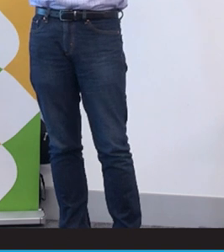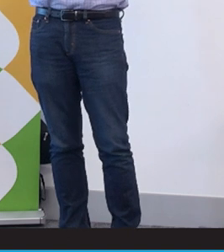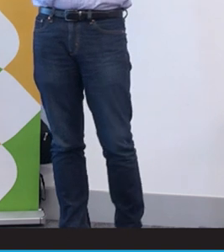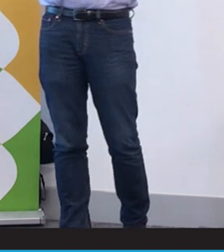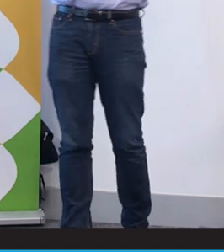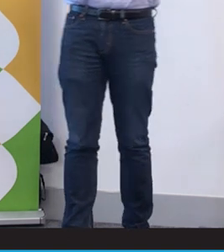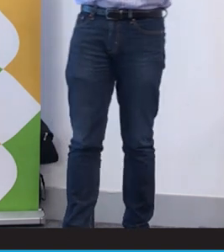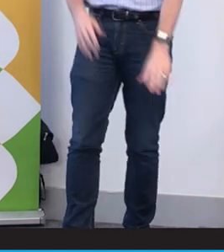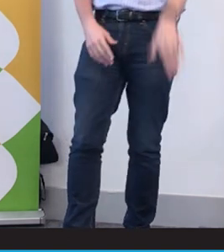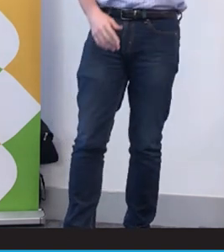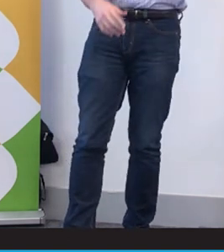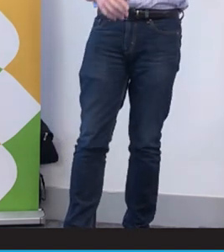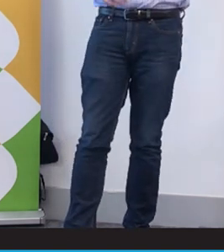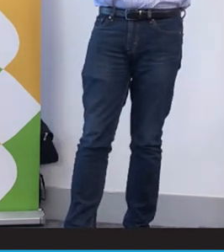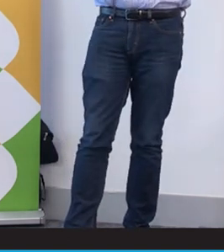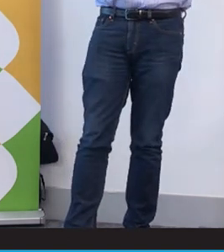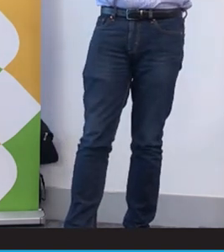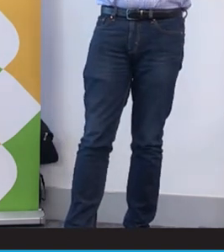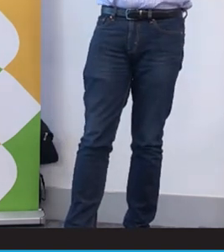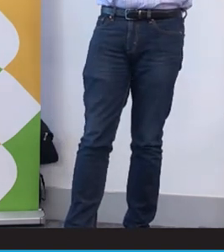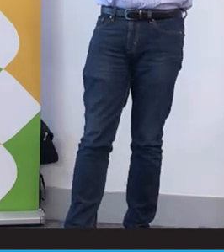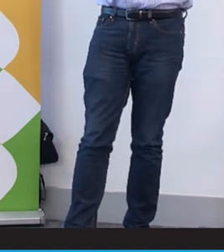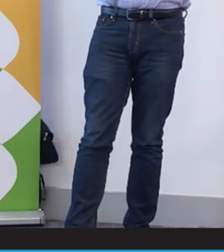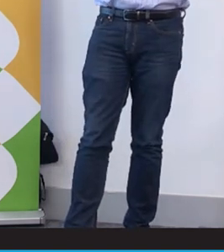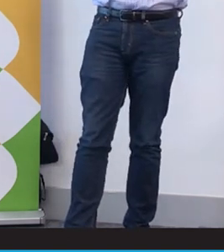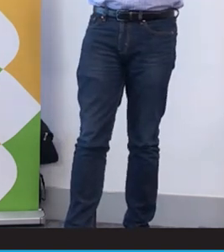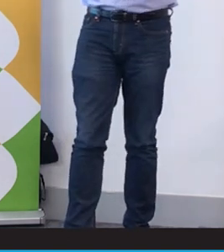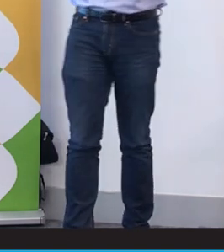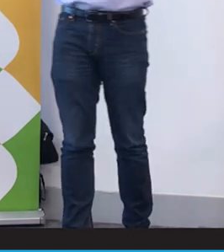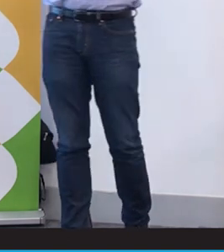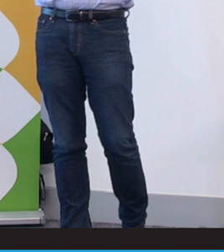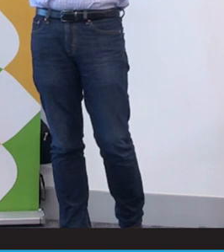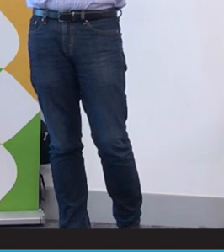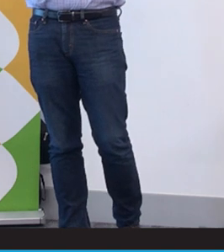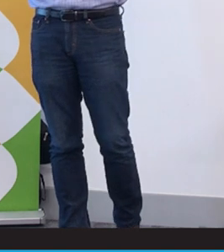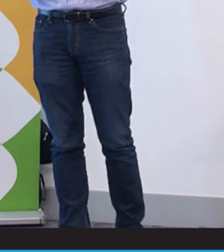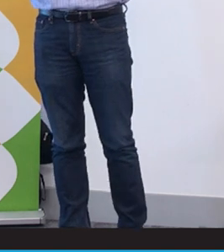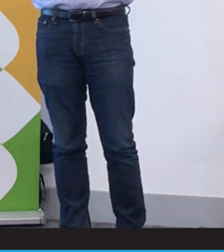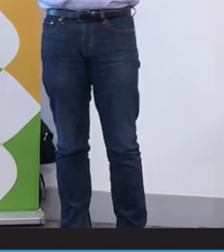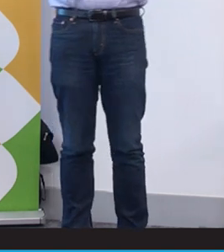So a person who is exposed to sign language from the earliest stages navigate, work better,